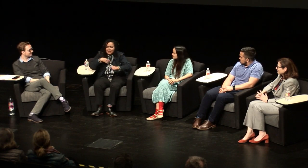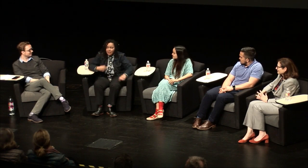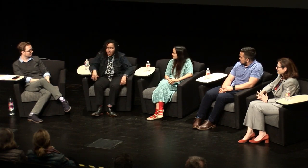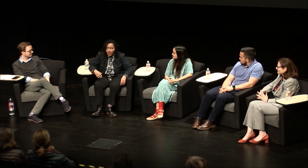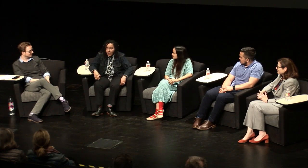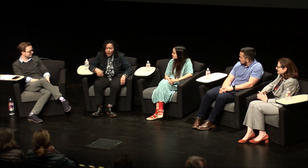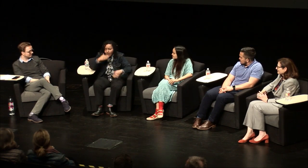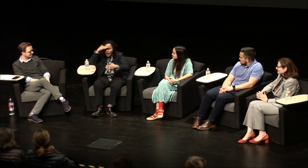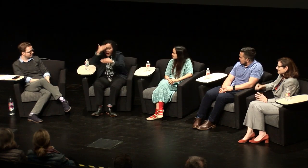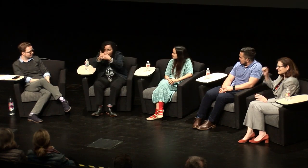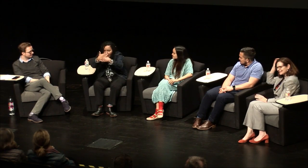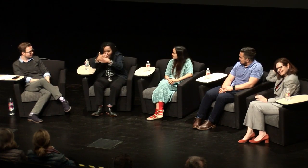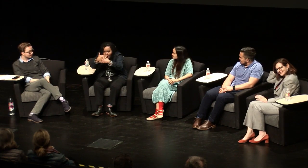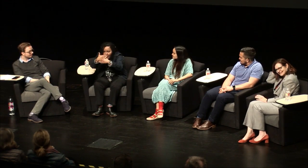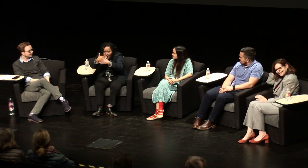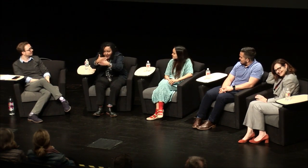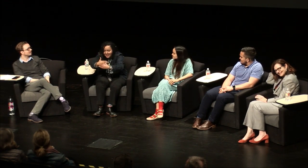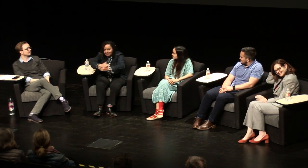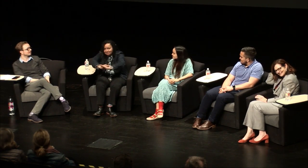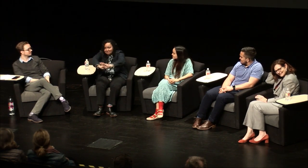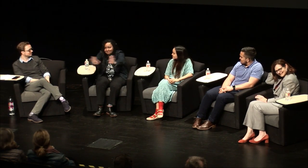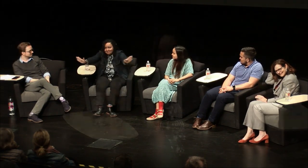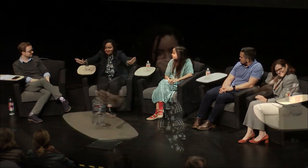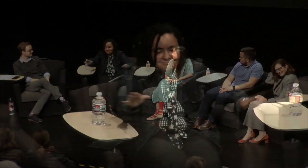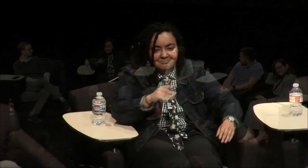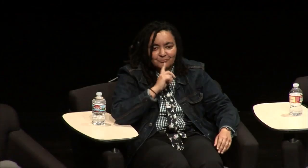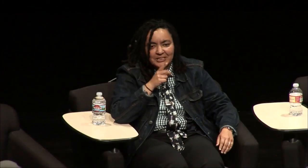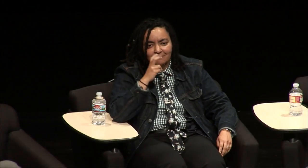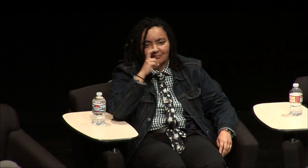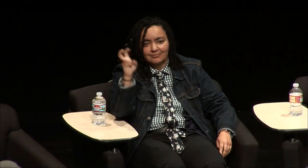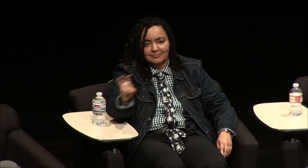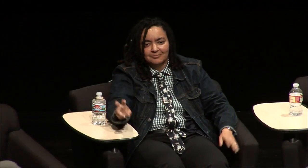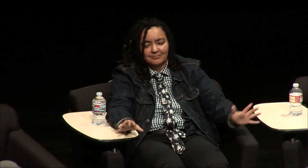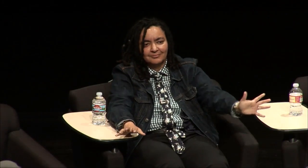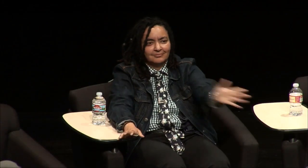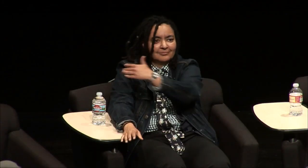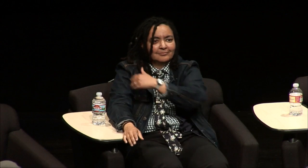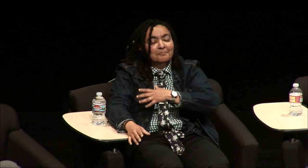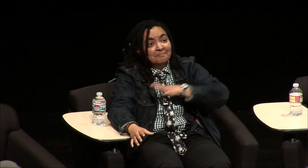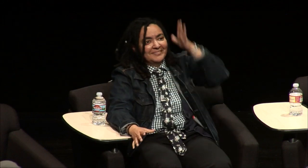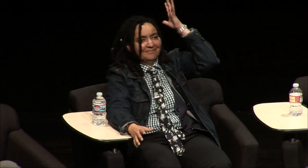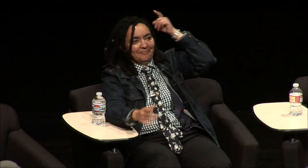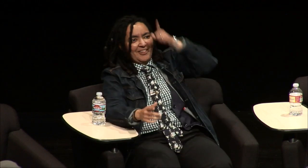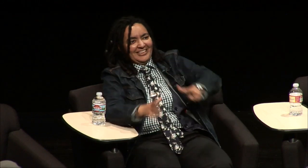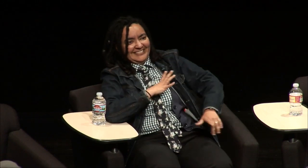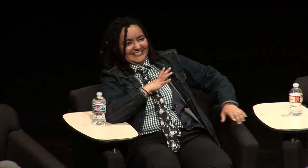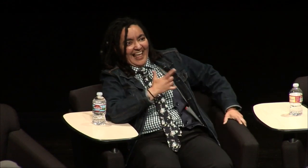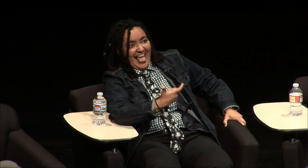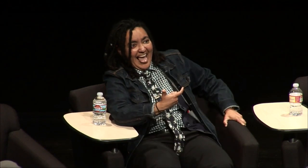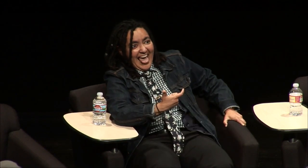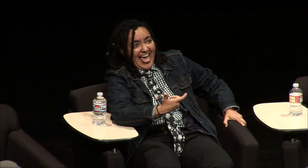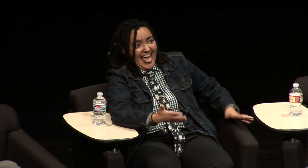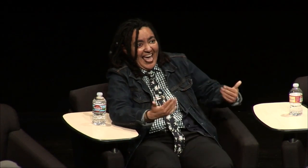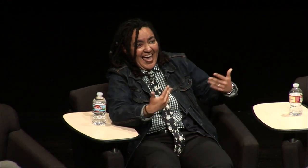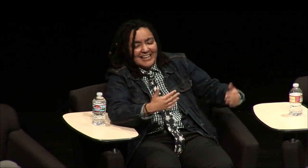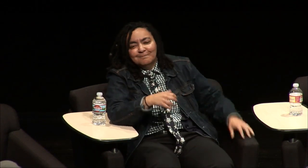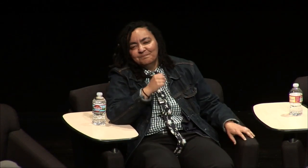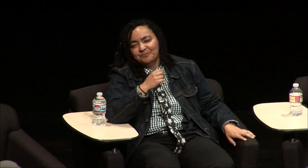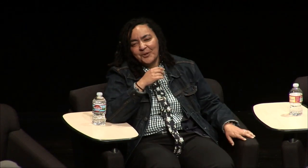my family, my brother using ASL. My mom would sign in SEE and I would fall asleep right away. It was boring, so I didn't want to watch her stories, but